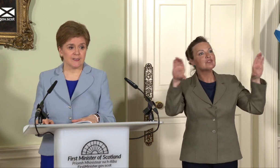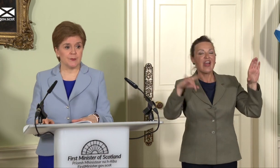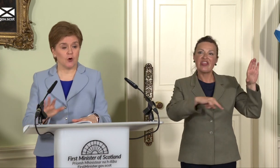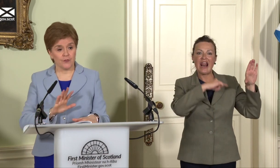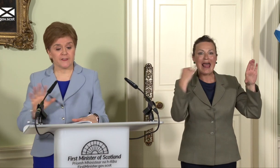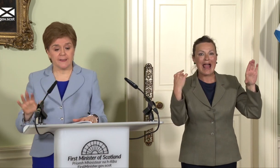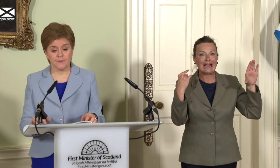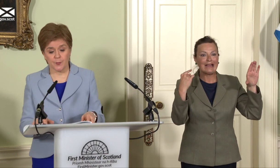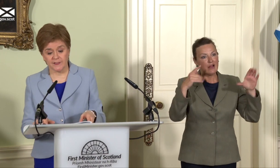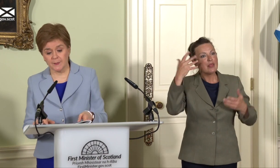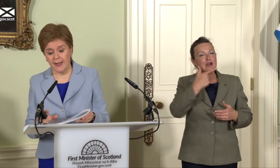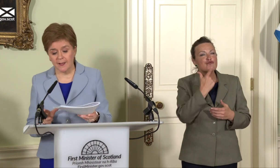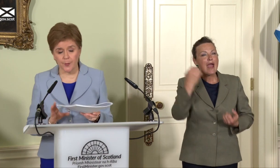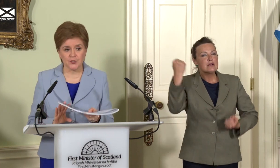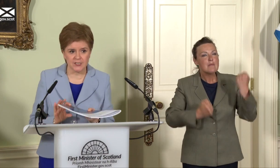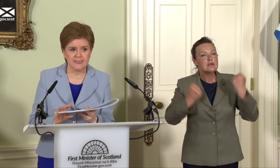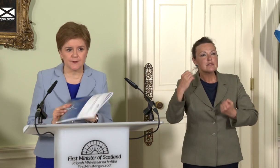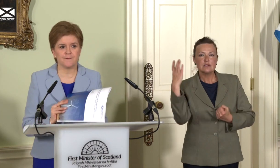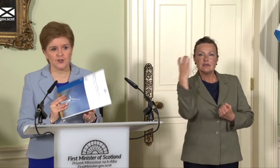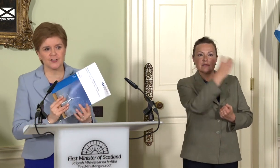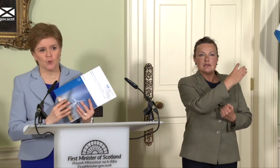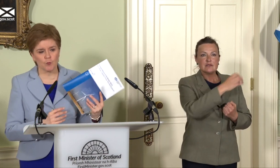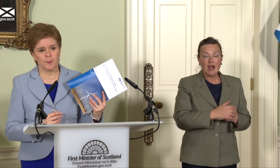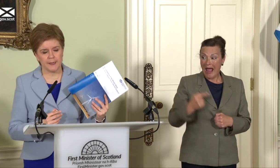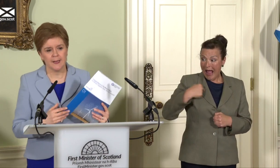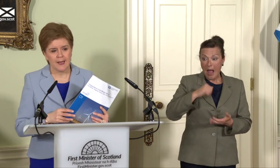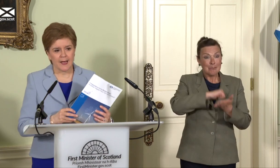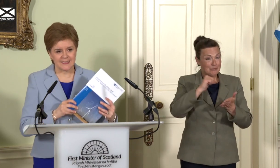on the side of the bus. I mean, I am publishing today the first in what will be